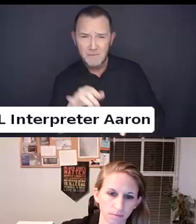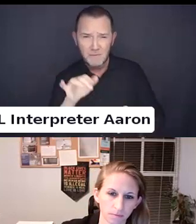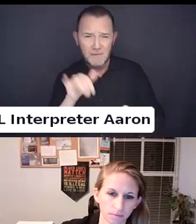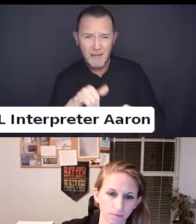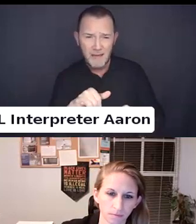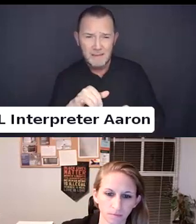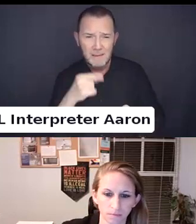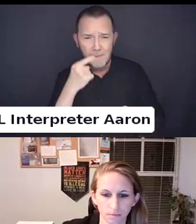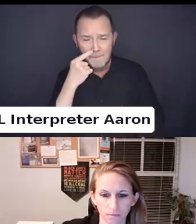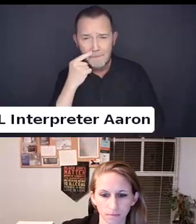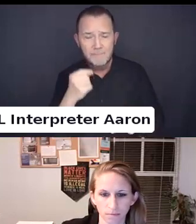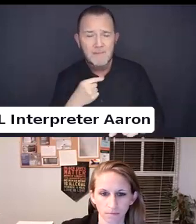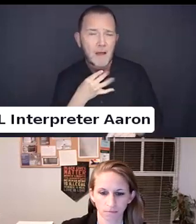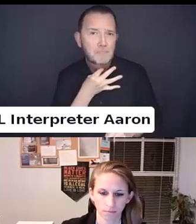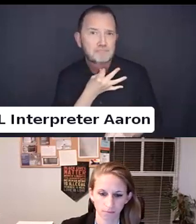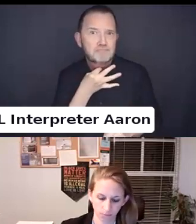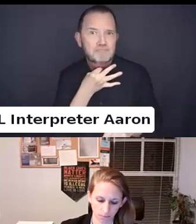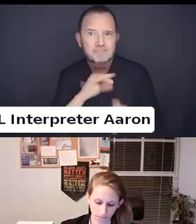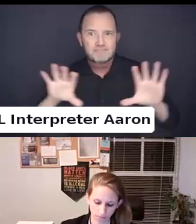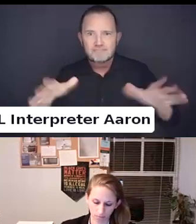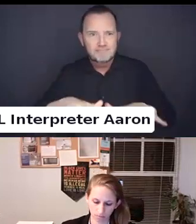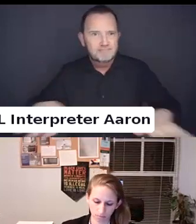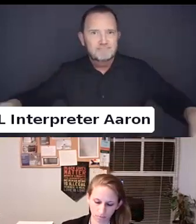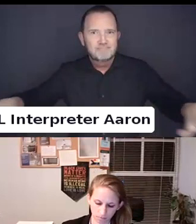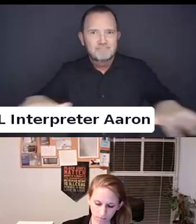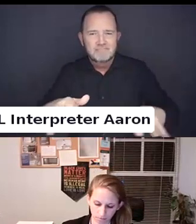Somewhat unfamiliar.